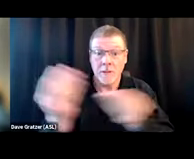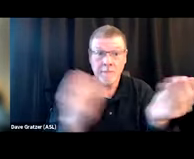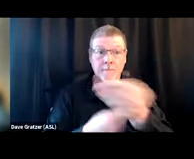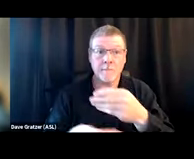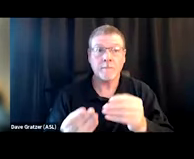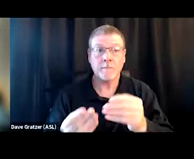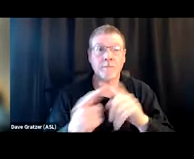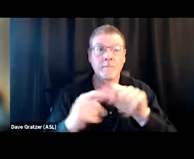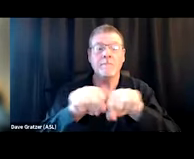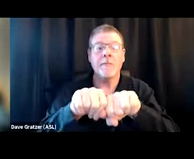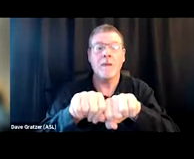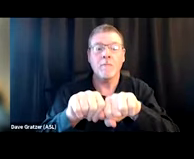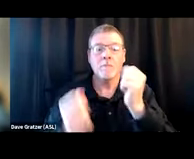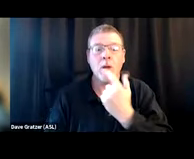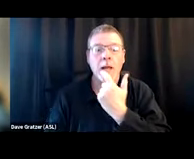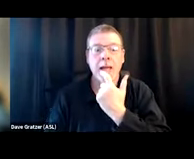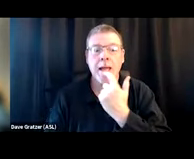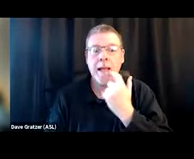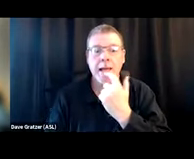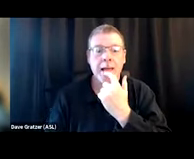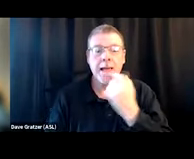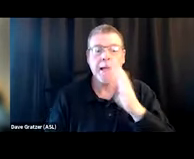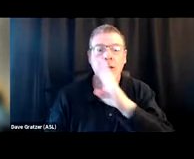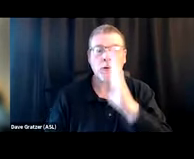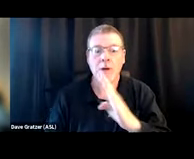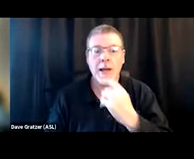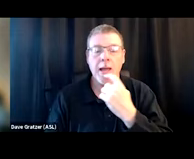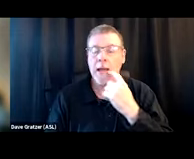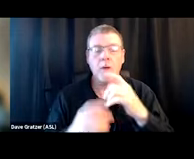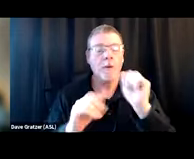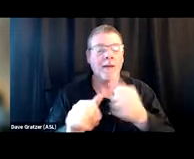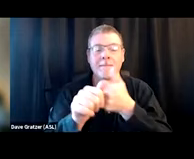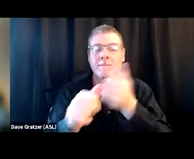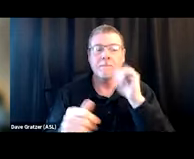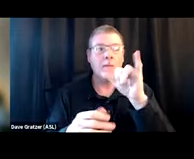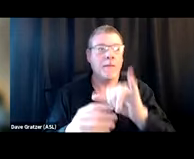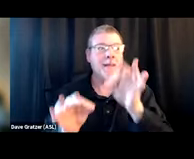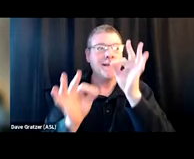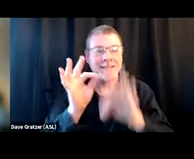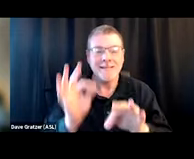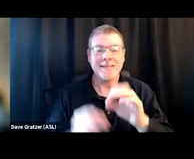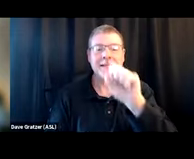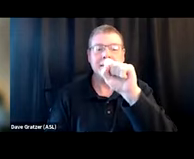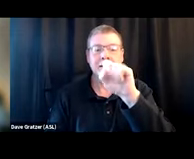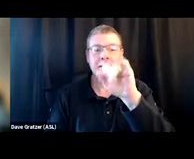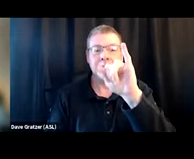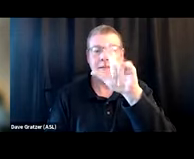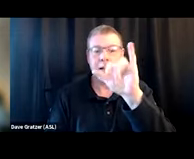Broken, chapped lips, cut lips, broken pipes. We can avoid all those with something as simple as a silicone mouthpiece. Screens and filters.